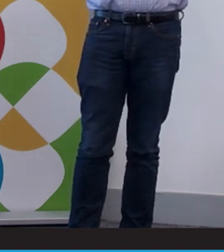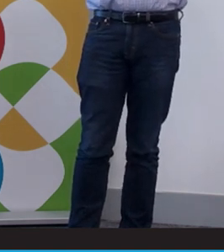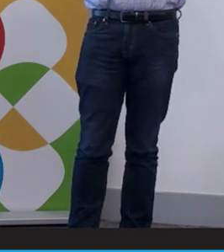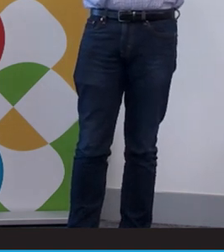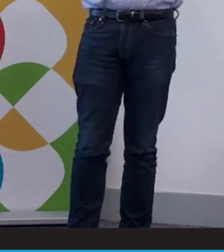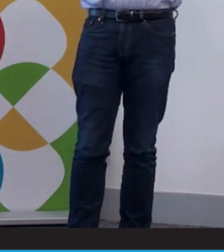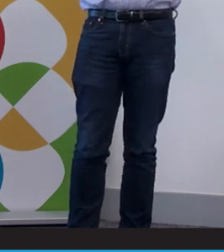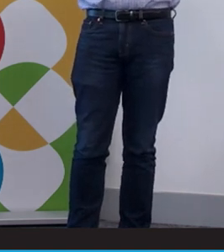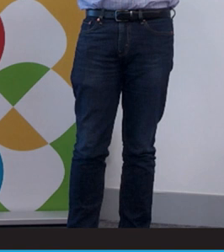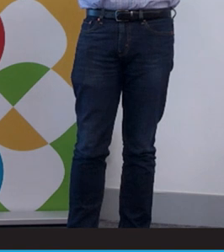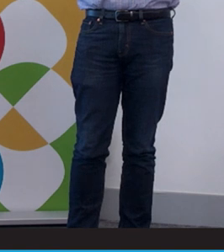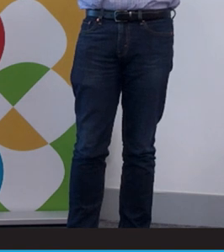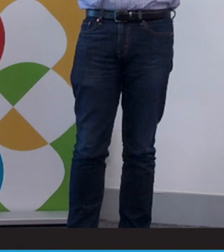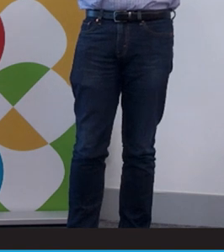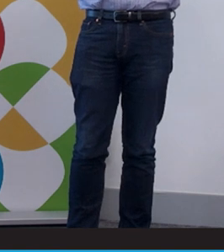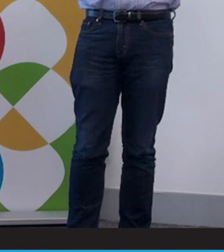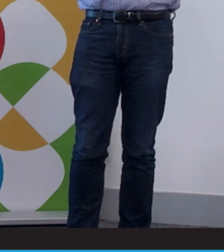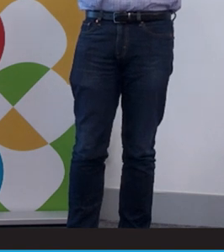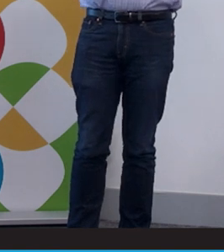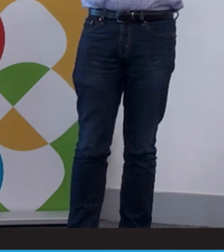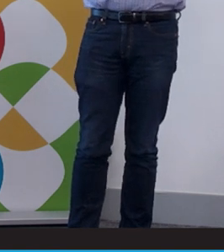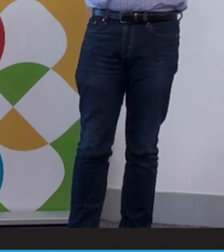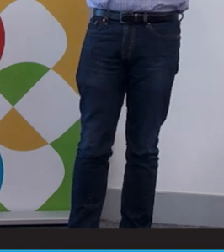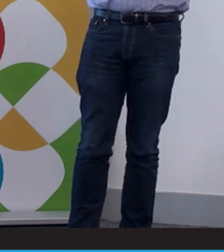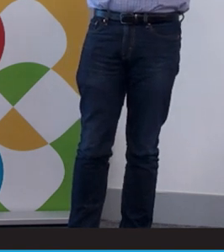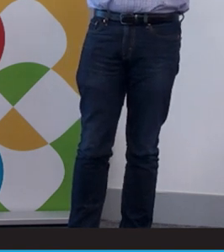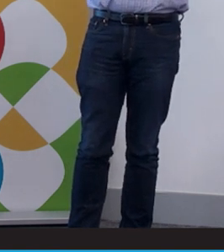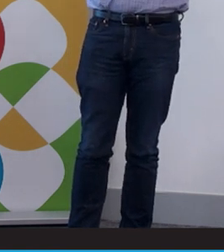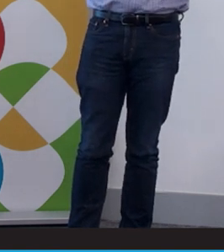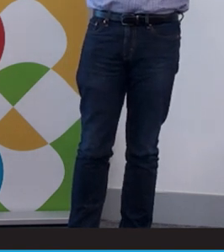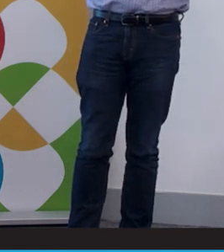So in the past three years what was Deaf Services Queensland merged with the Deaf